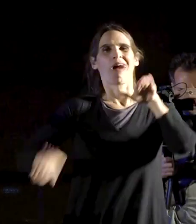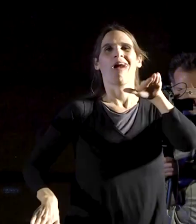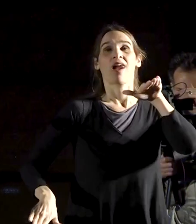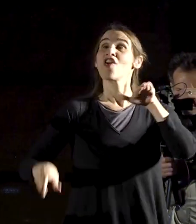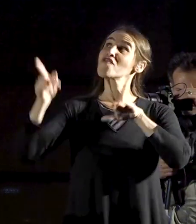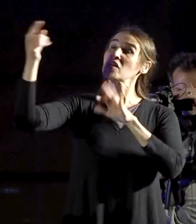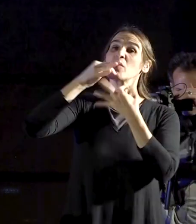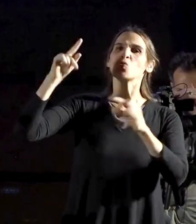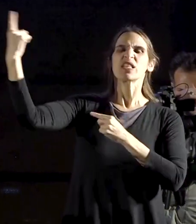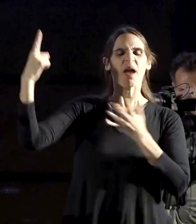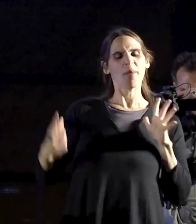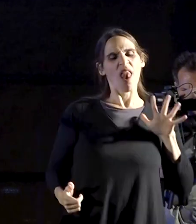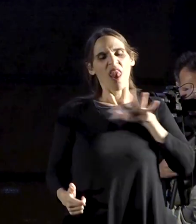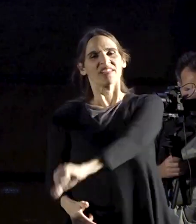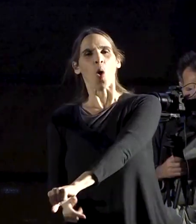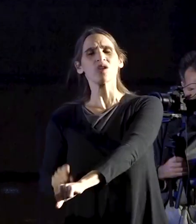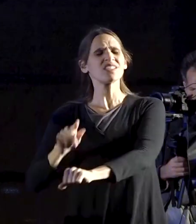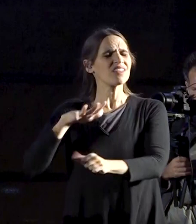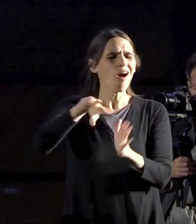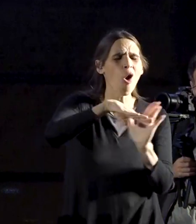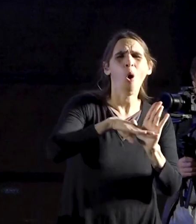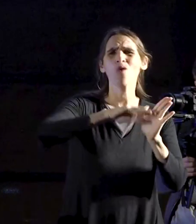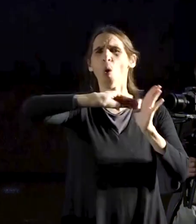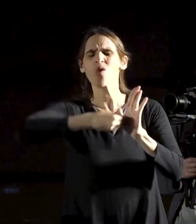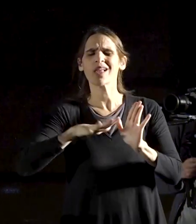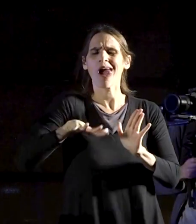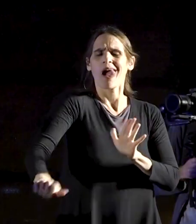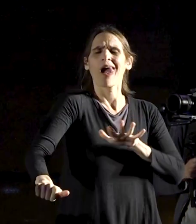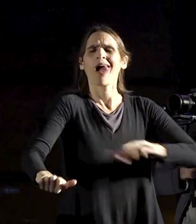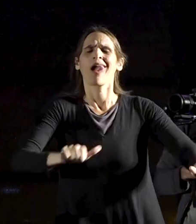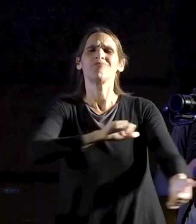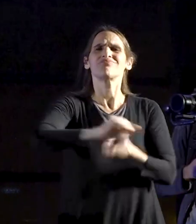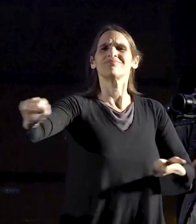yourselves trample every law and every contract that gets in your way.